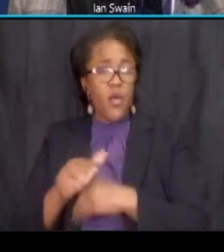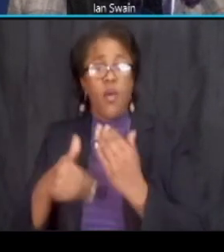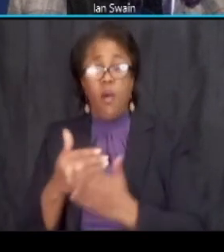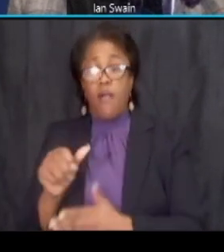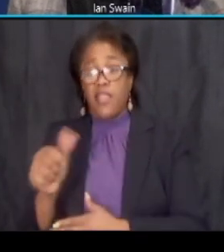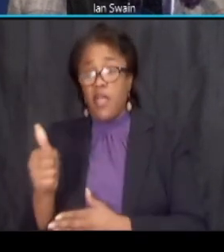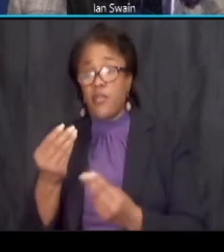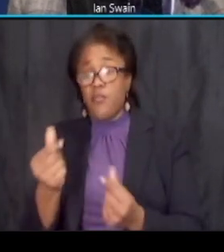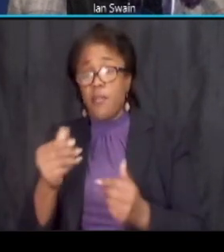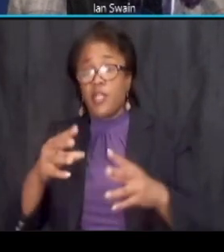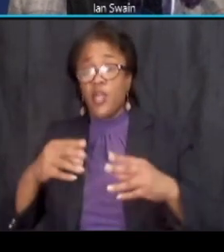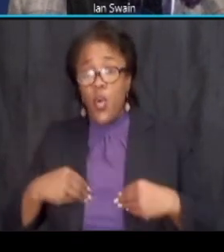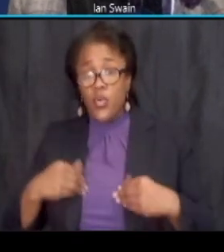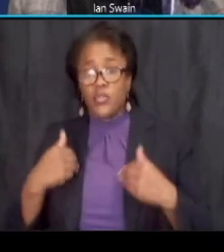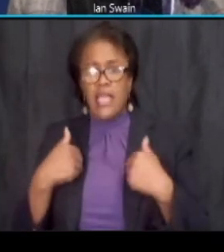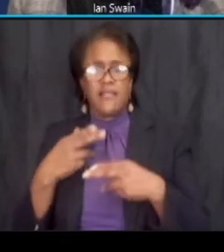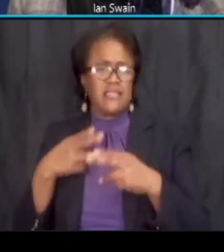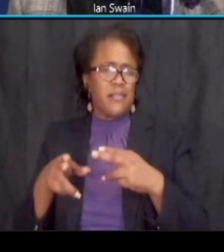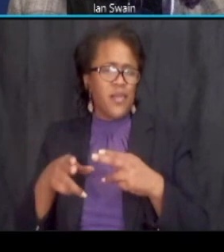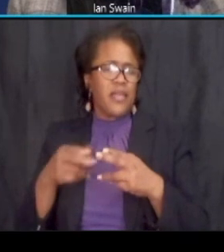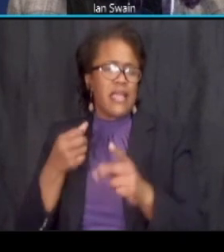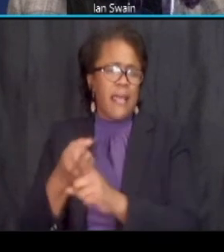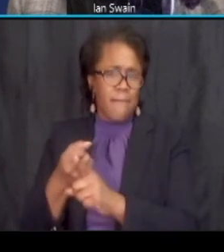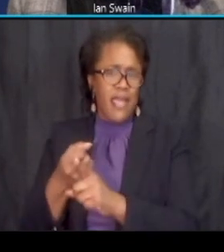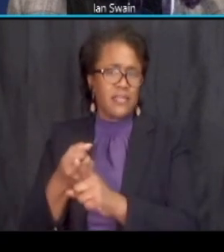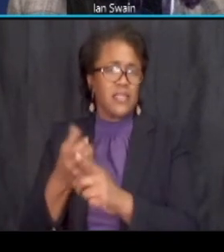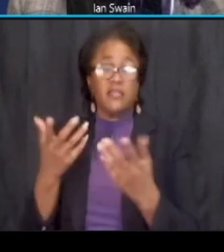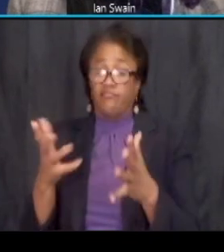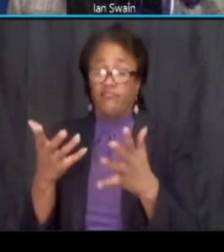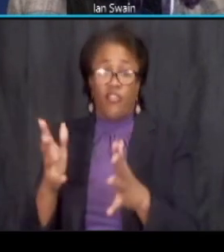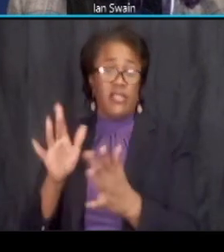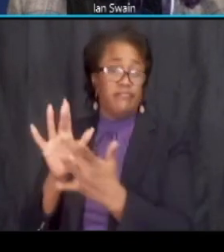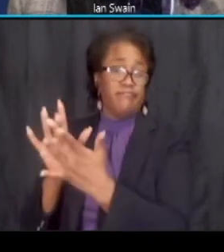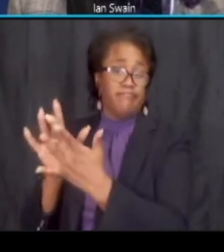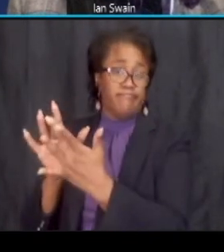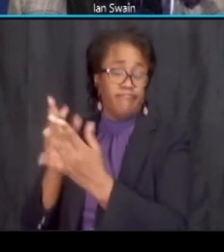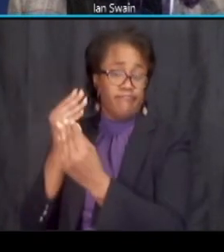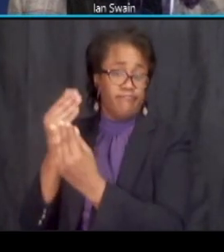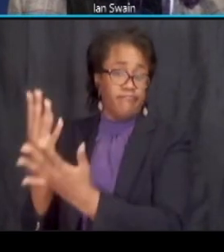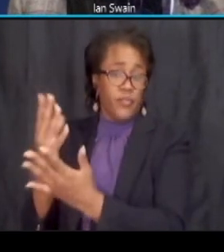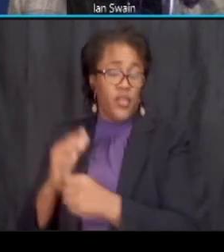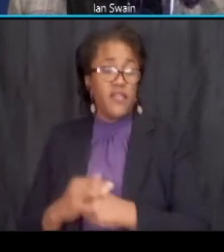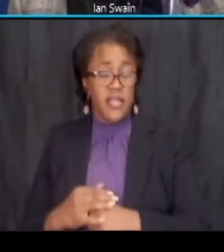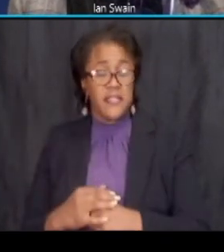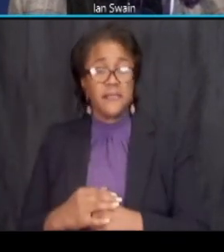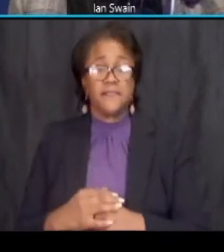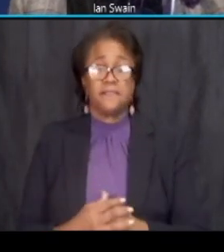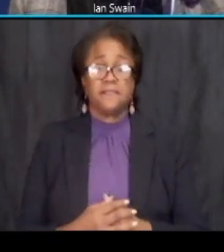that will have temporary um impacts have all uh have already been notified as well in this process